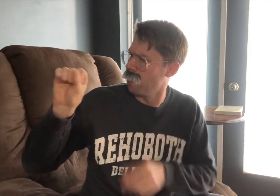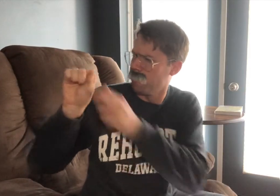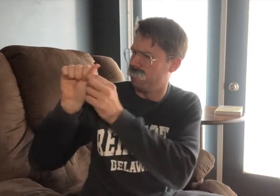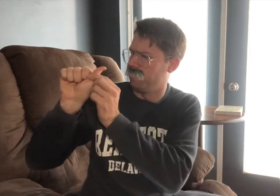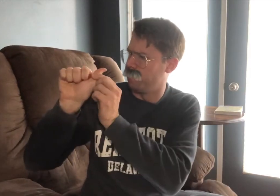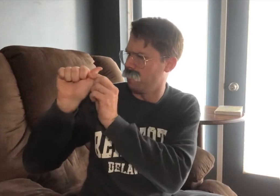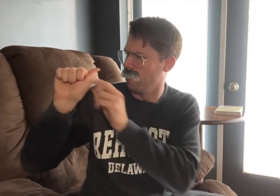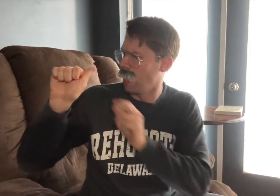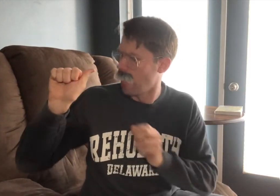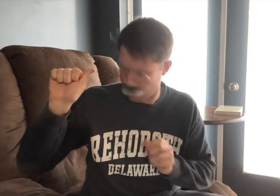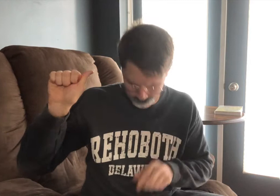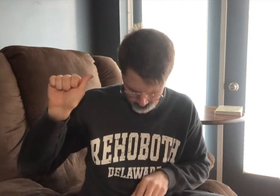A...